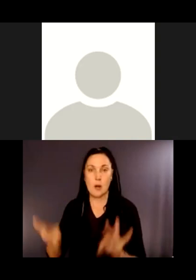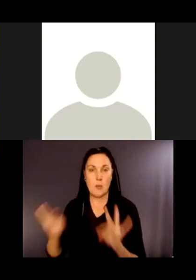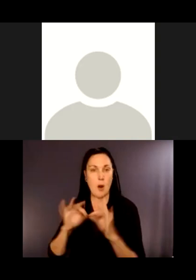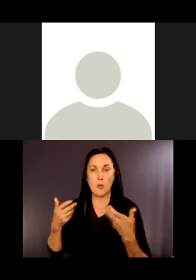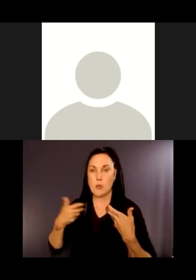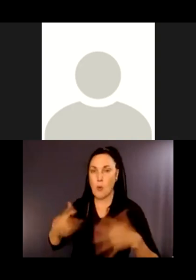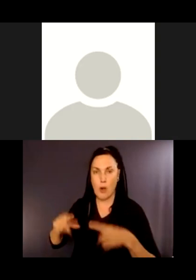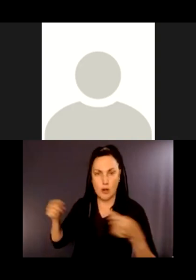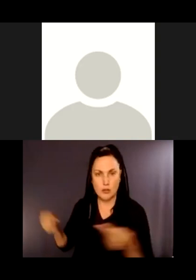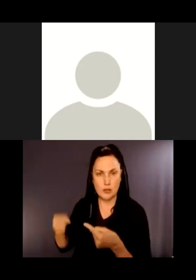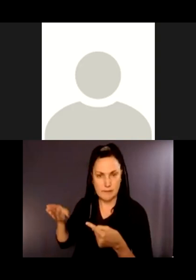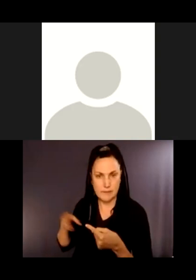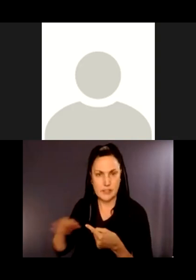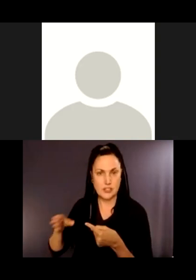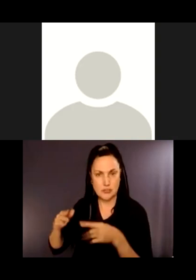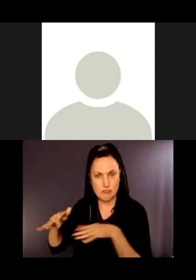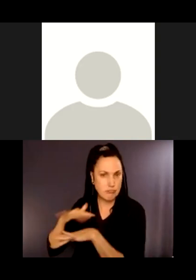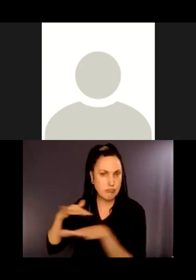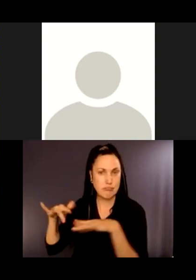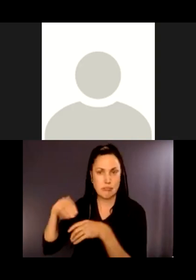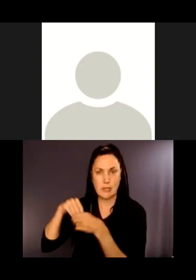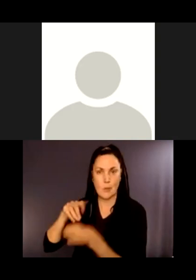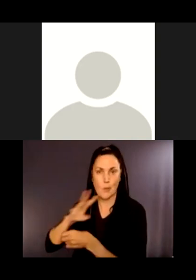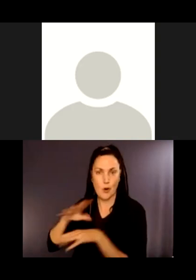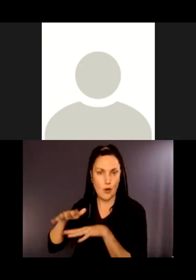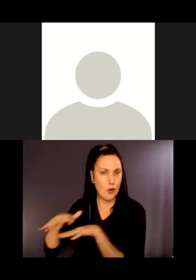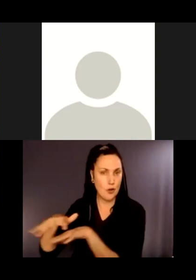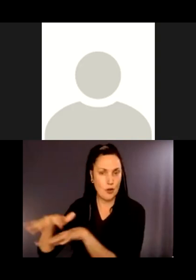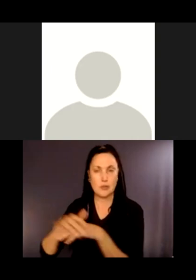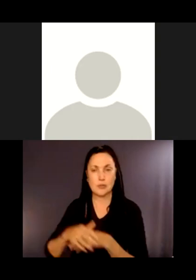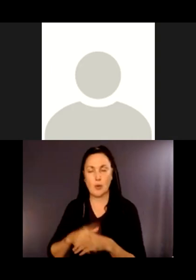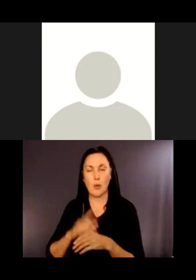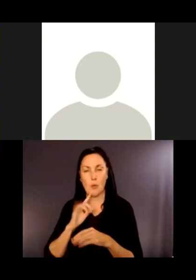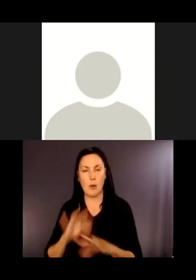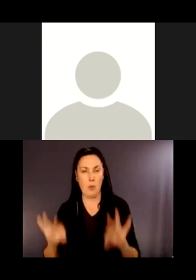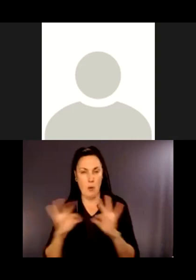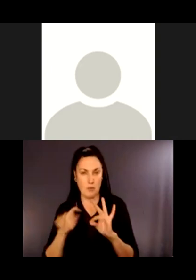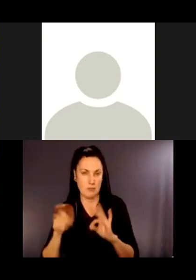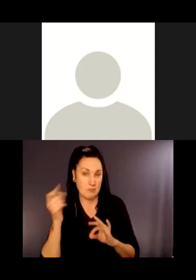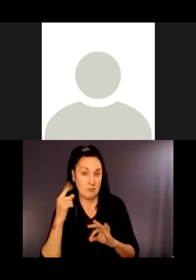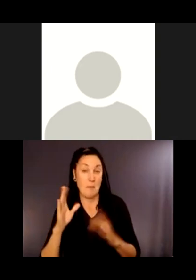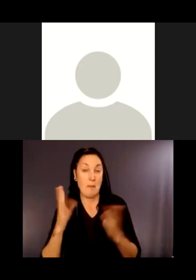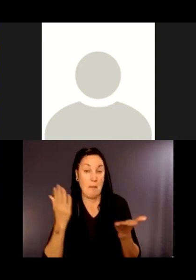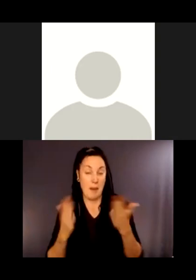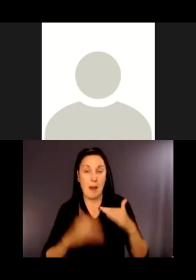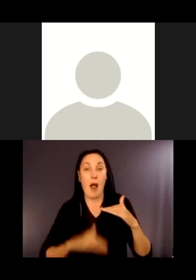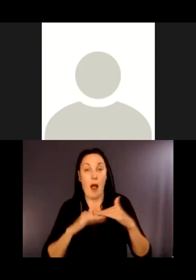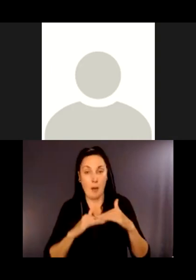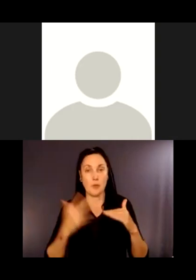We'd love it to be less, but I don't want to mismanage expectations. During this time, there will be a trail detour.